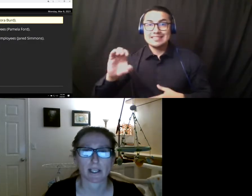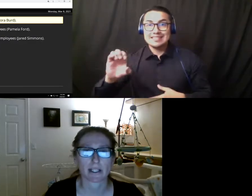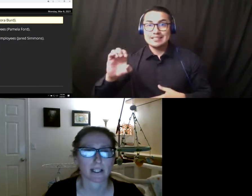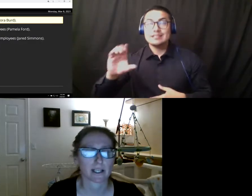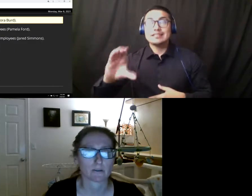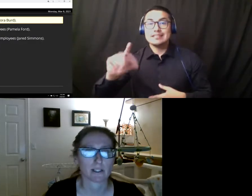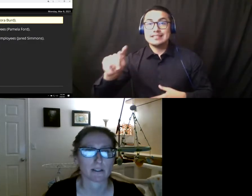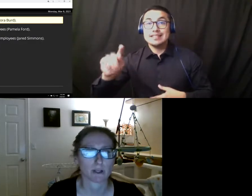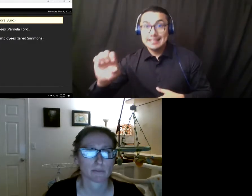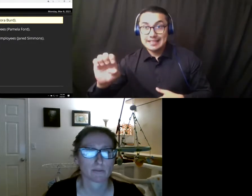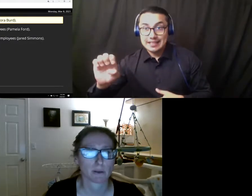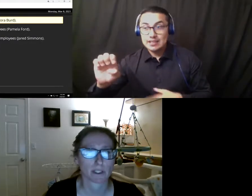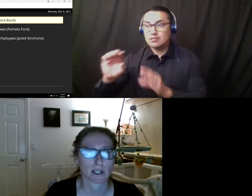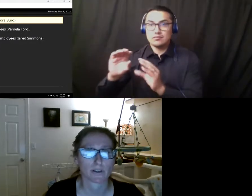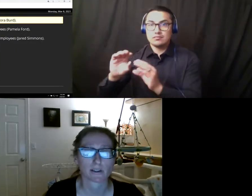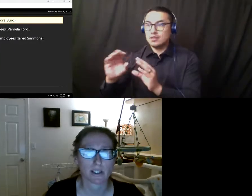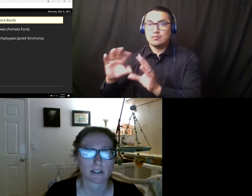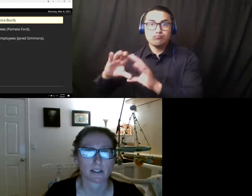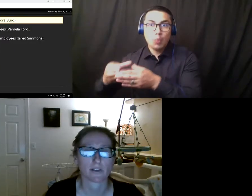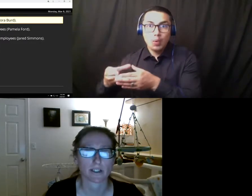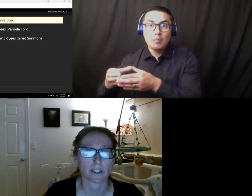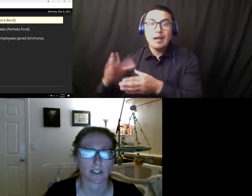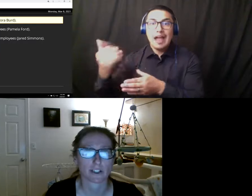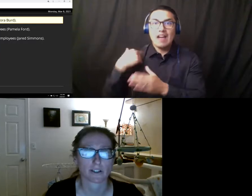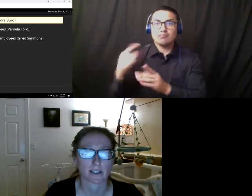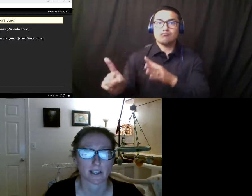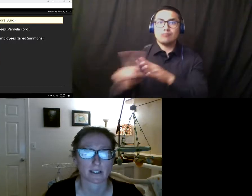L.A. County Department of Public Health list of Educational Settings